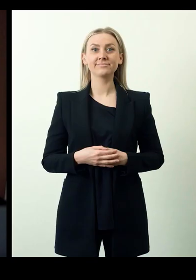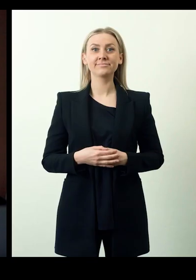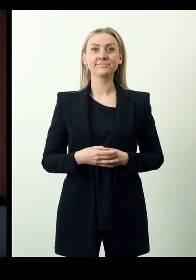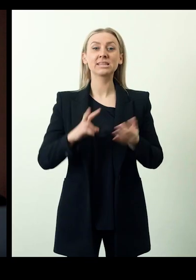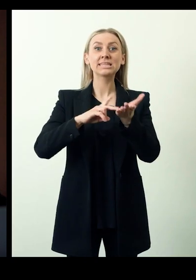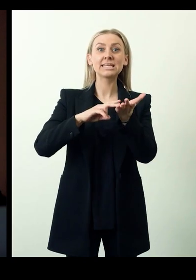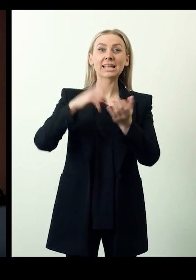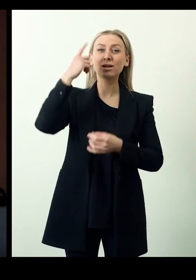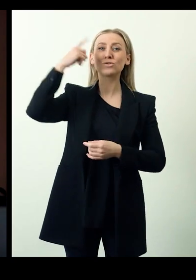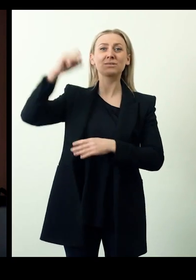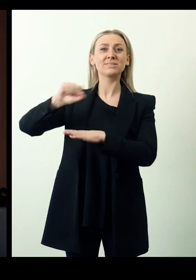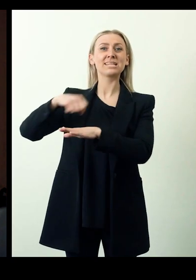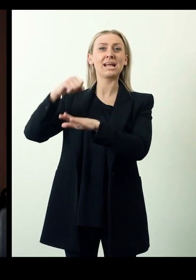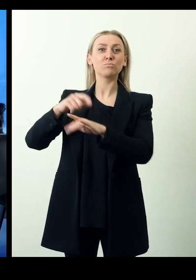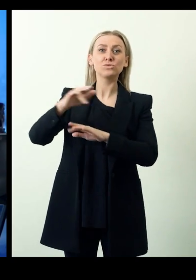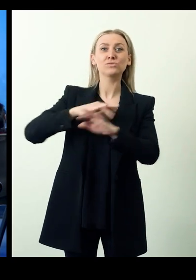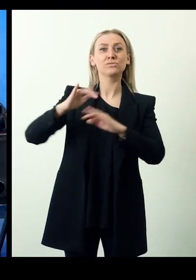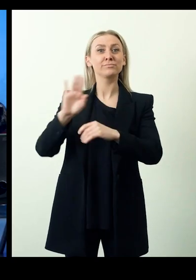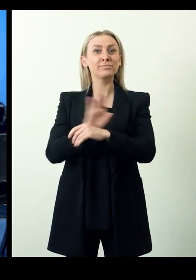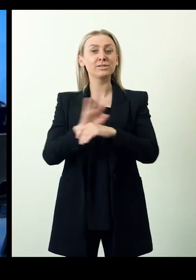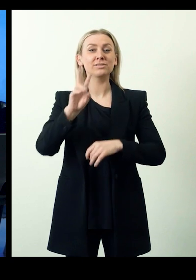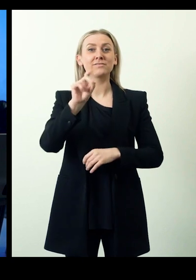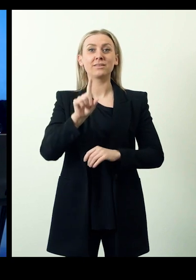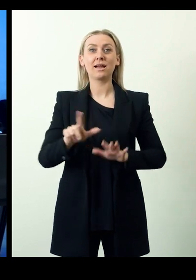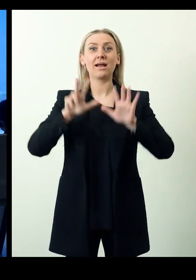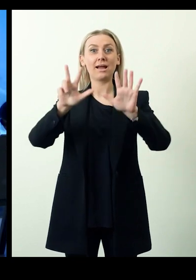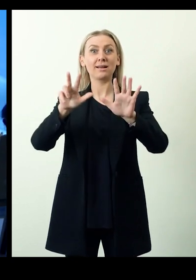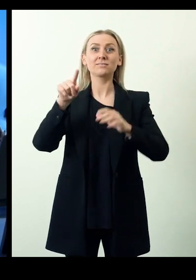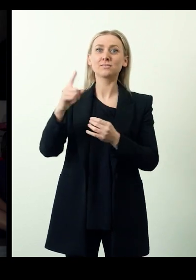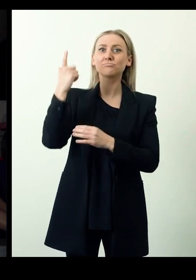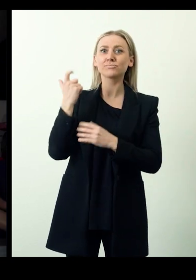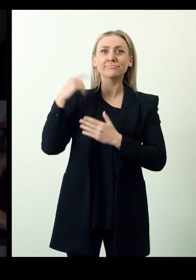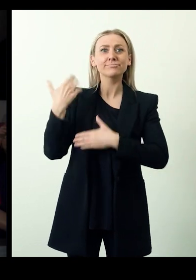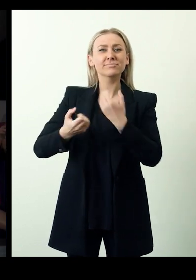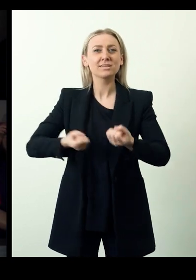Digital Dream is a Singapore based social enterprise that began offering creative digital solutions